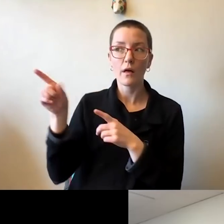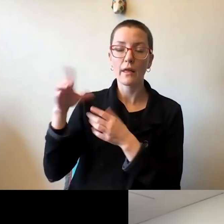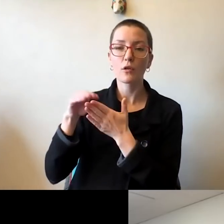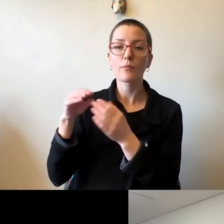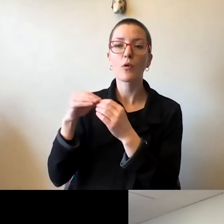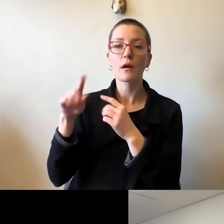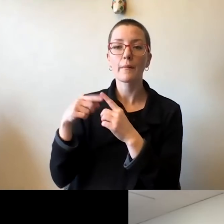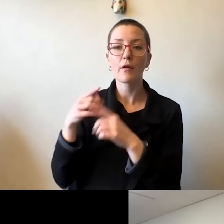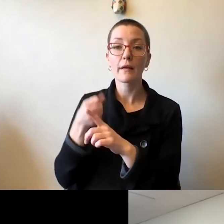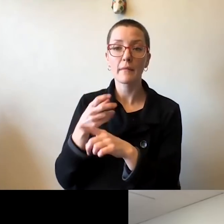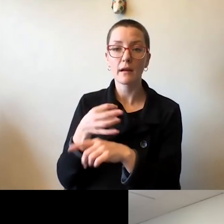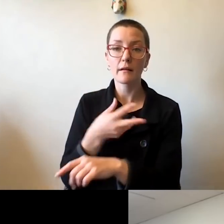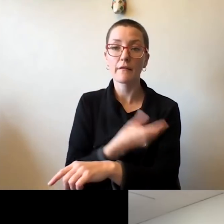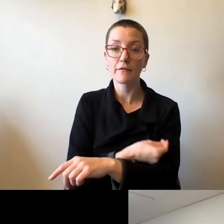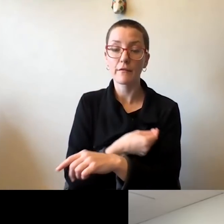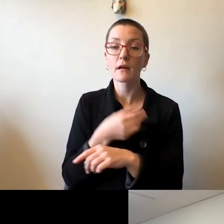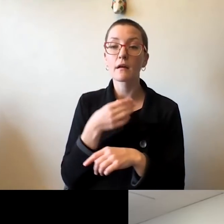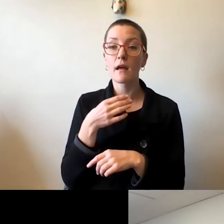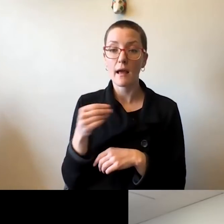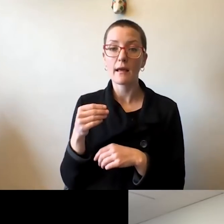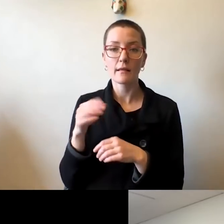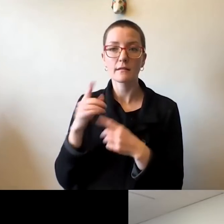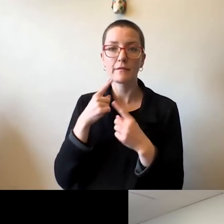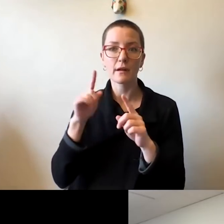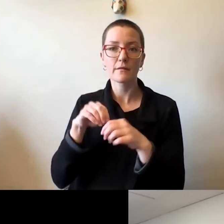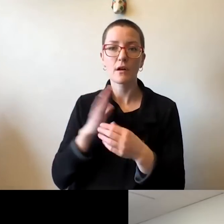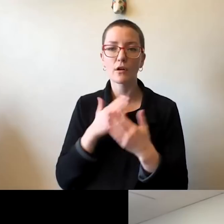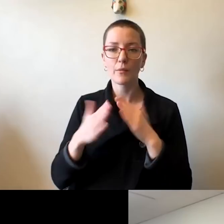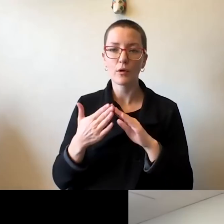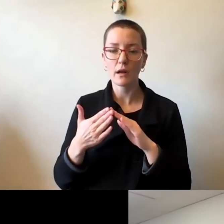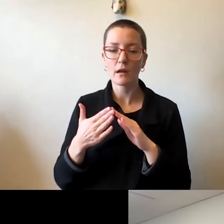in our community, as a rollout to essential workers and to students.